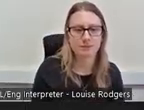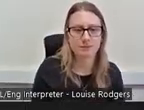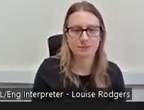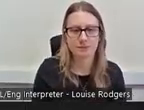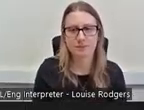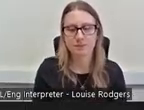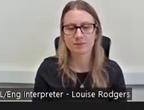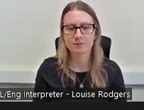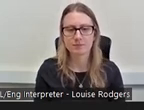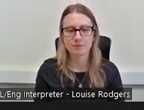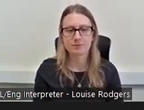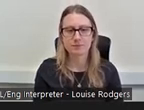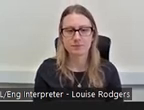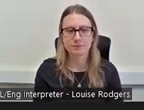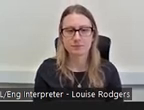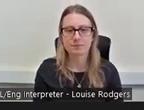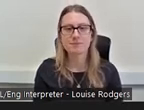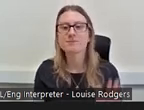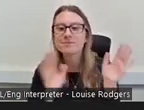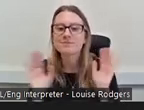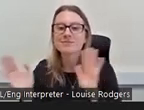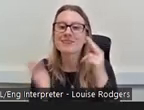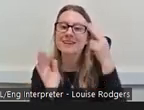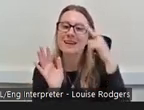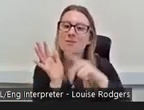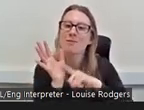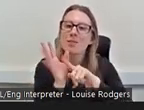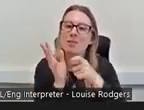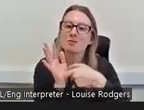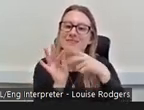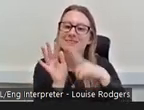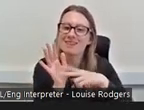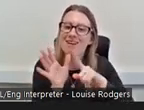Good morning everyone, my name is Lauren Arthur, I'm currently one of the Engagement Managers at